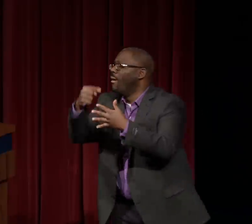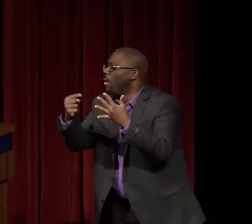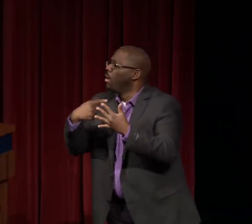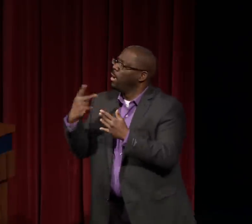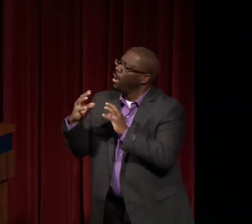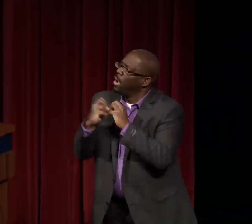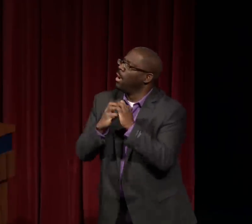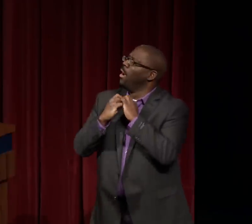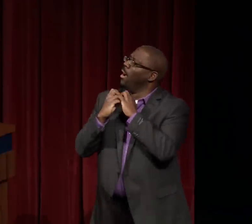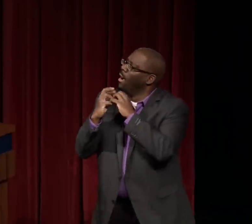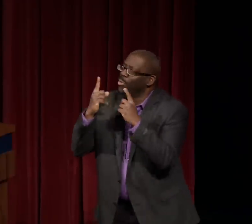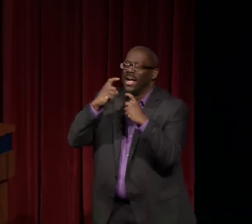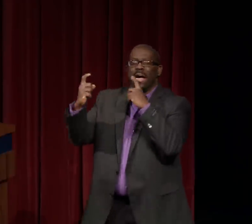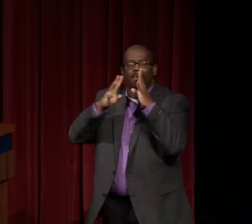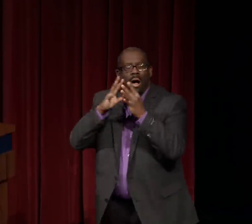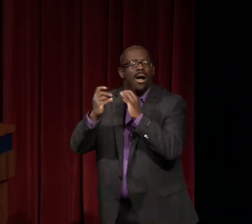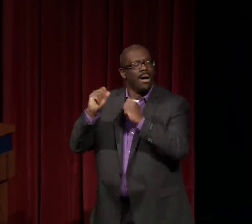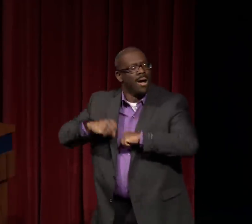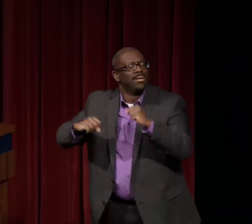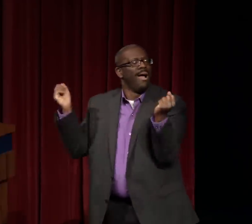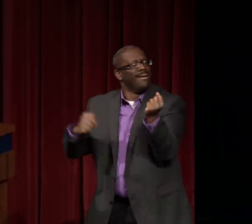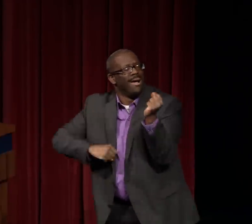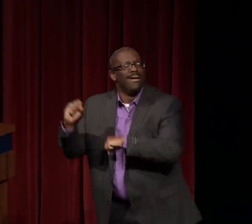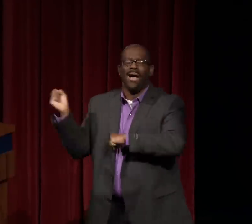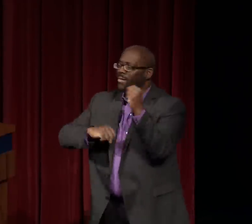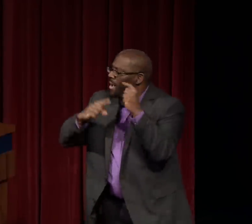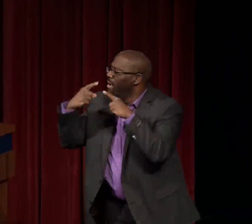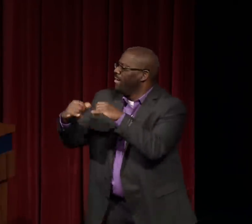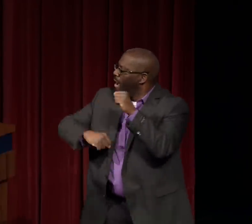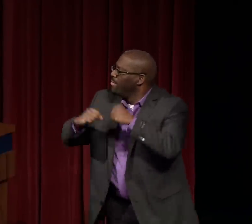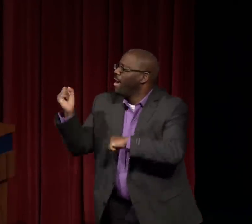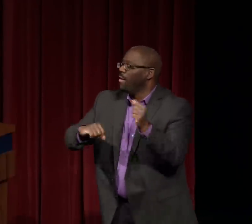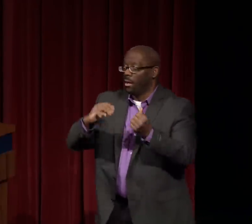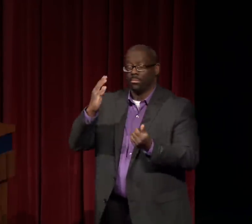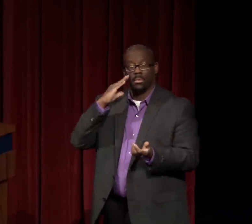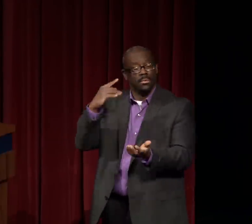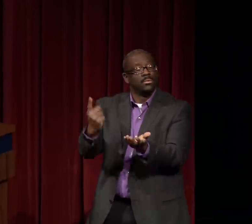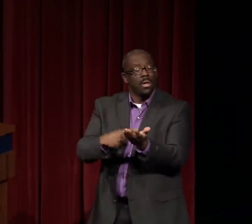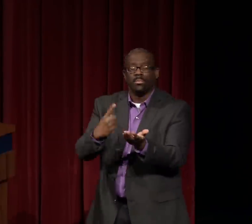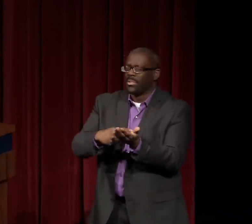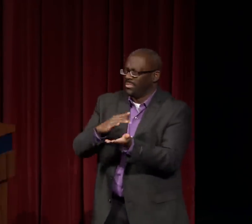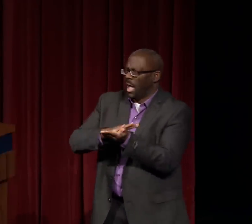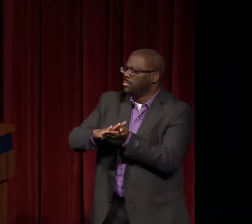with black faces and role models. And we thought very much alike.